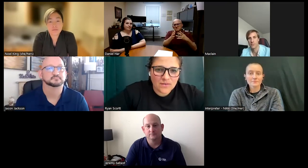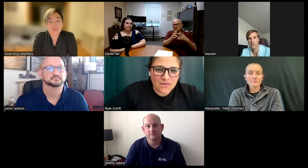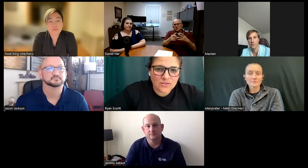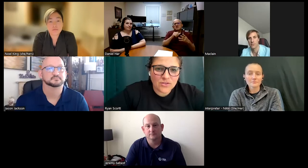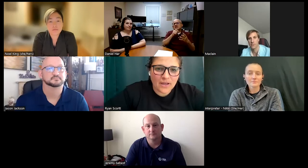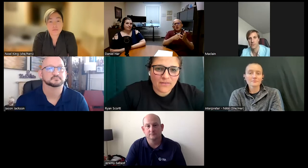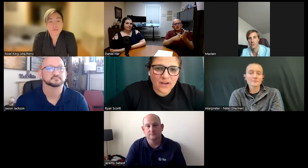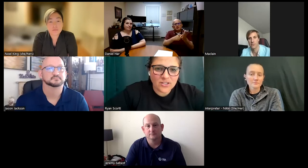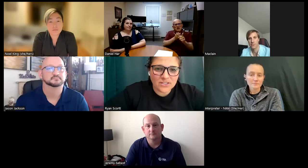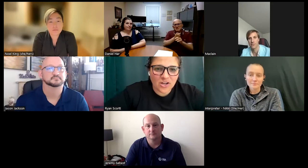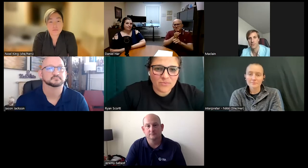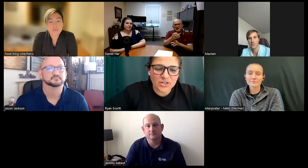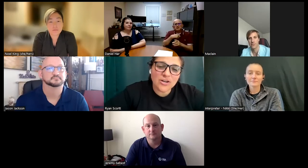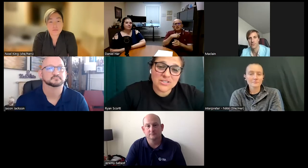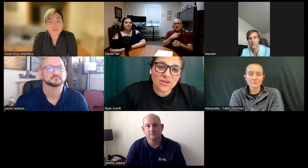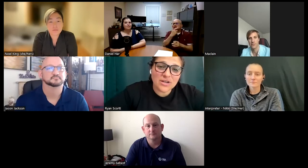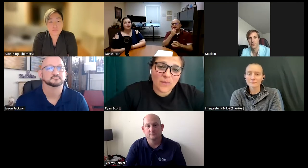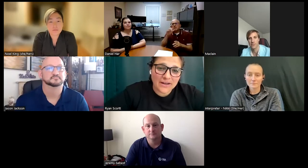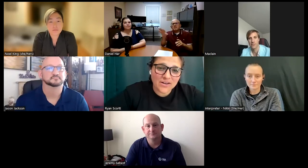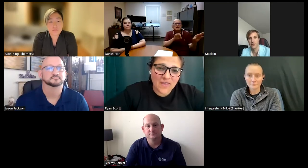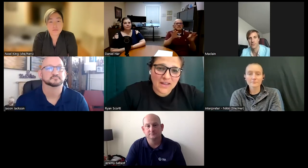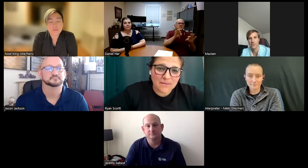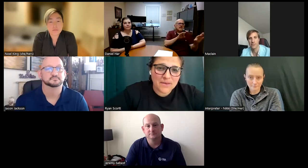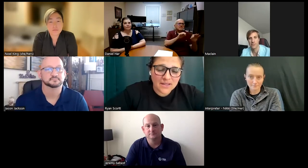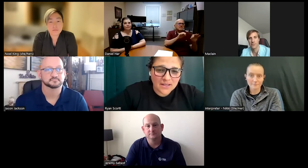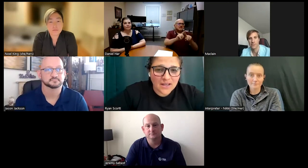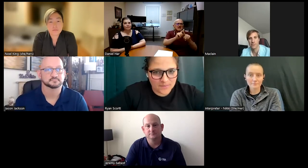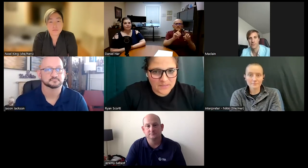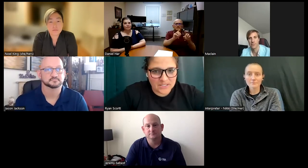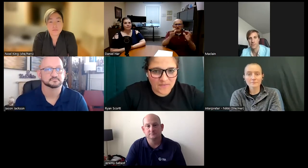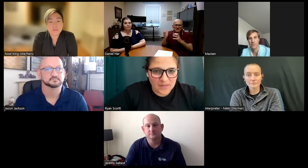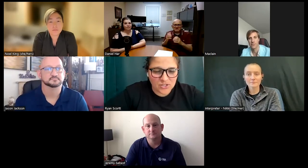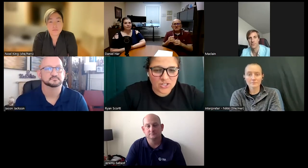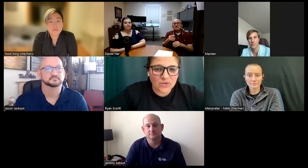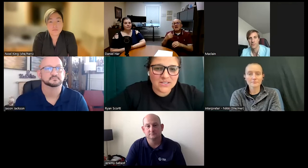so my freshman sophomore year was not required that I pick a specific major so